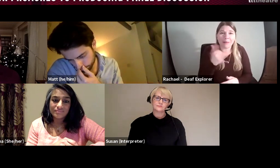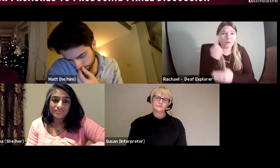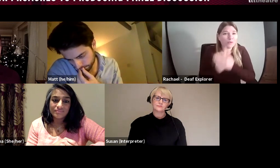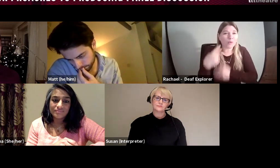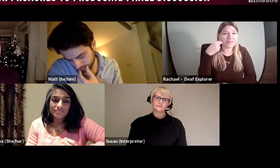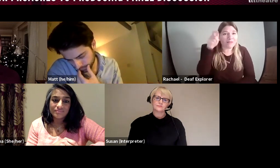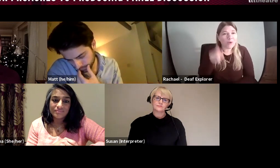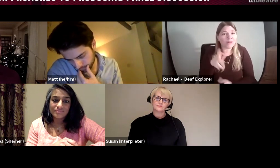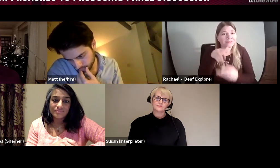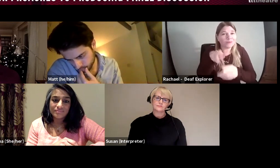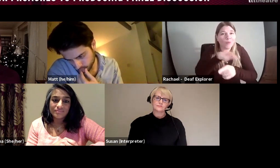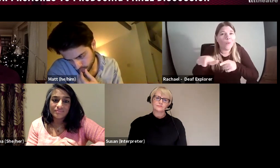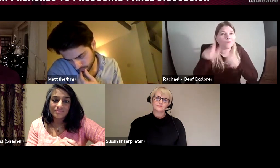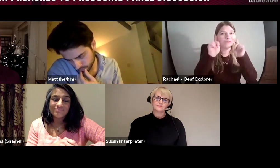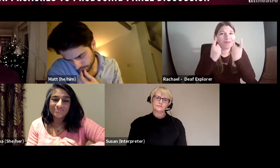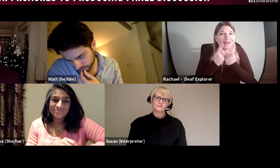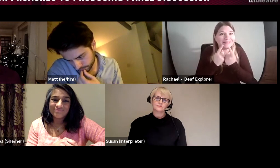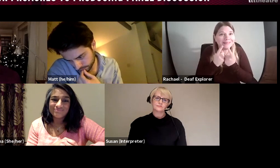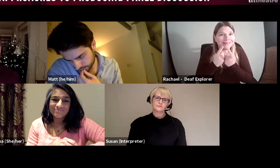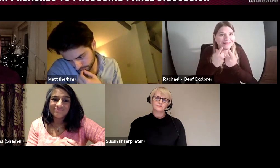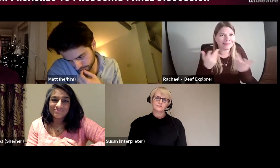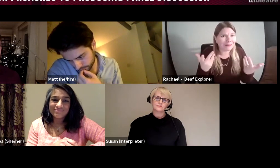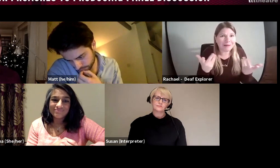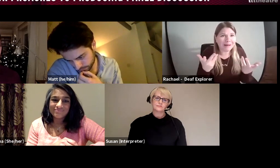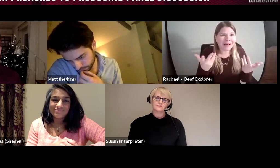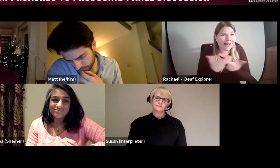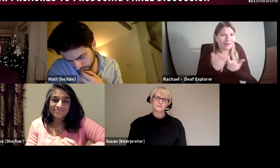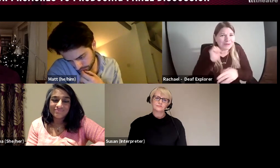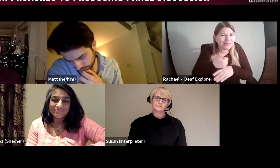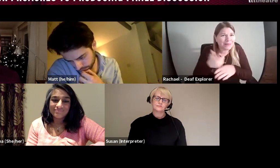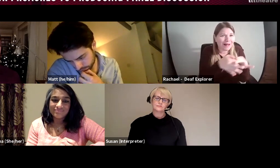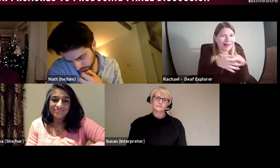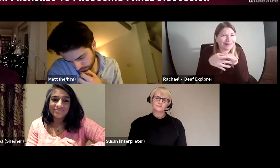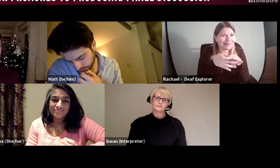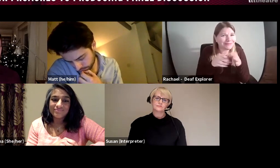become producers but deaf people who are artists, maybe you're the one deaf student in a university